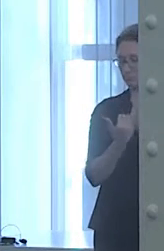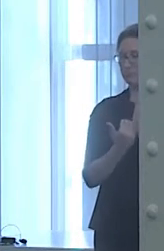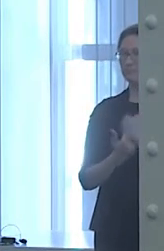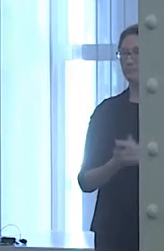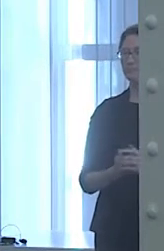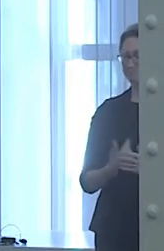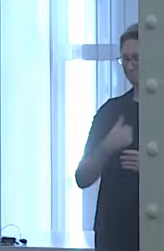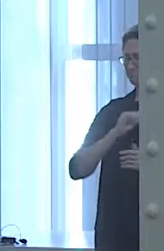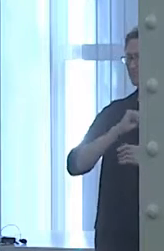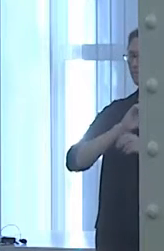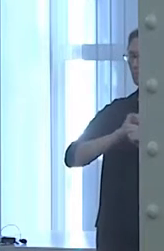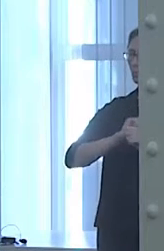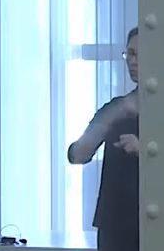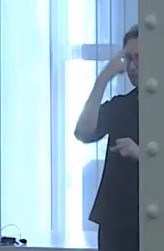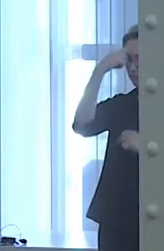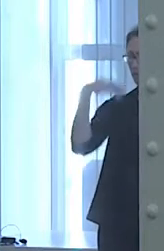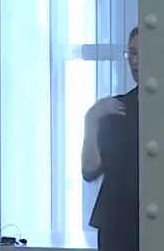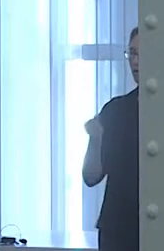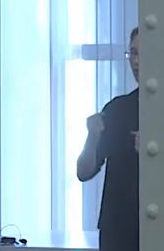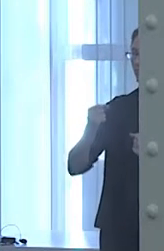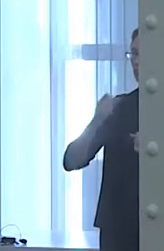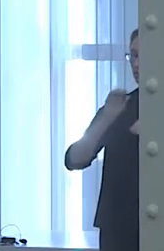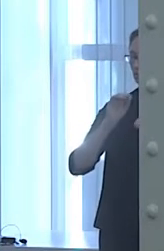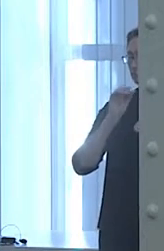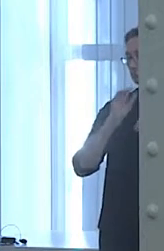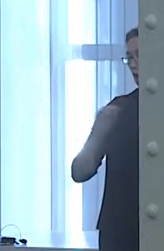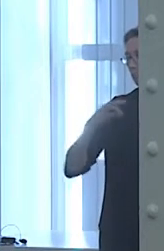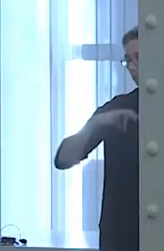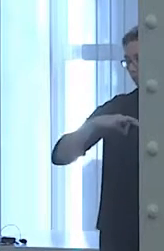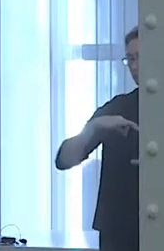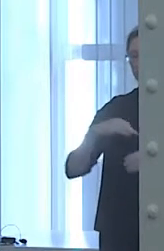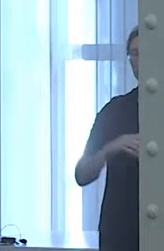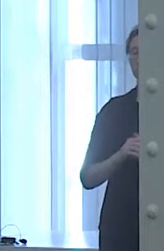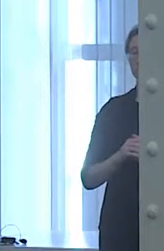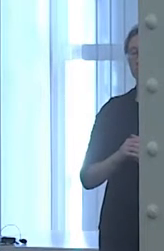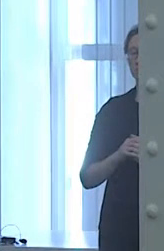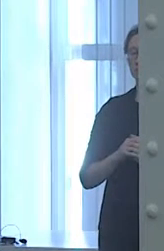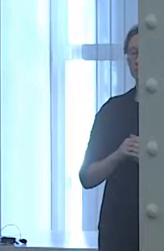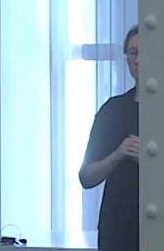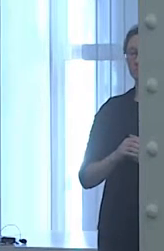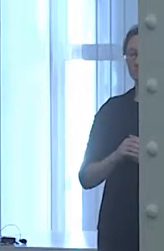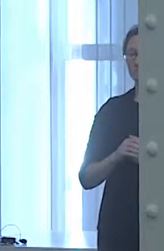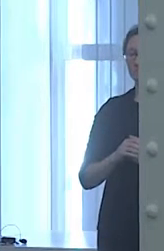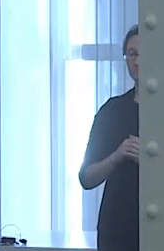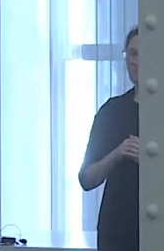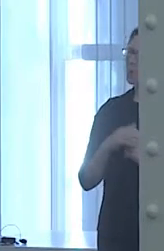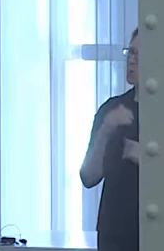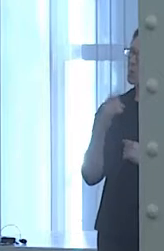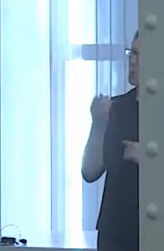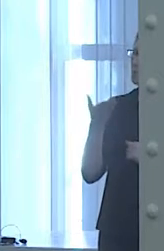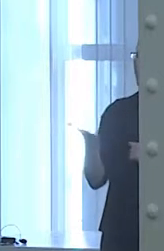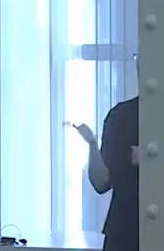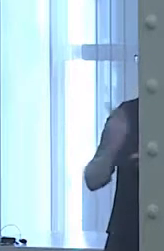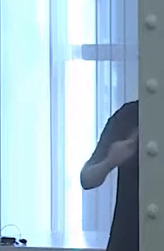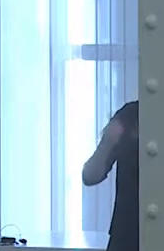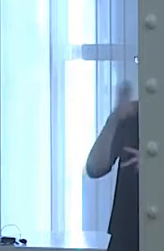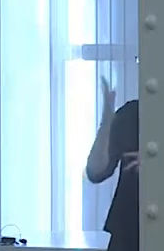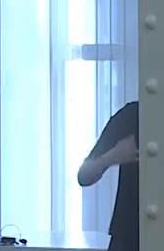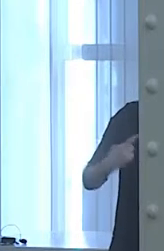and while I've worked with some amazing people, the one thing they never talked about was what to do when a patient